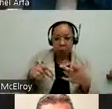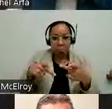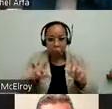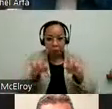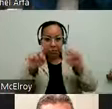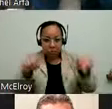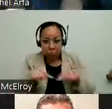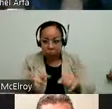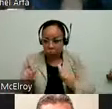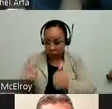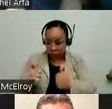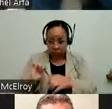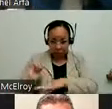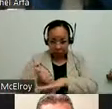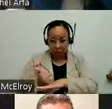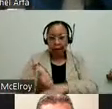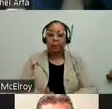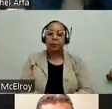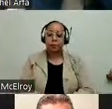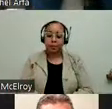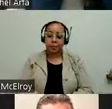make sure they get all the arrangements in advance. As an Equip for Equality